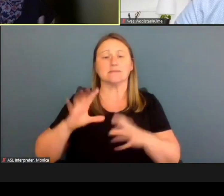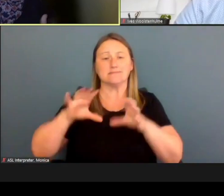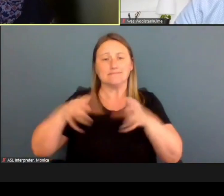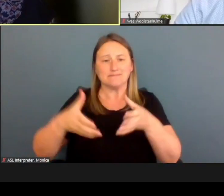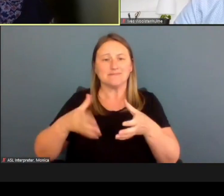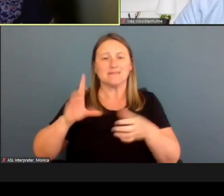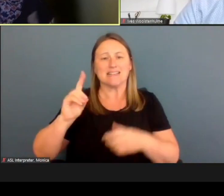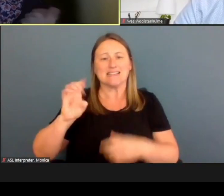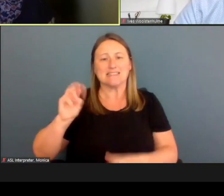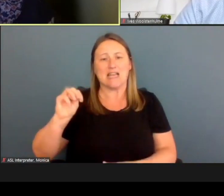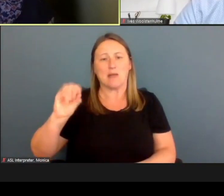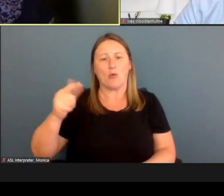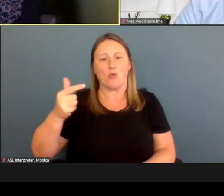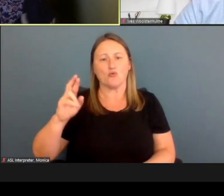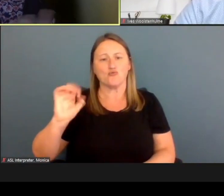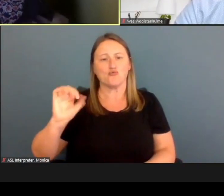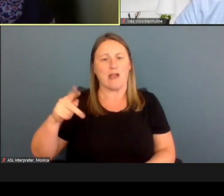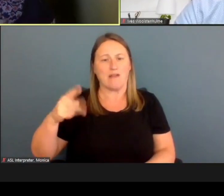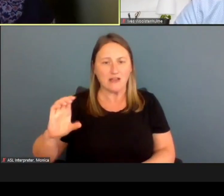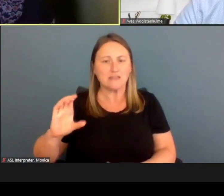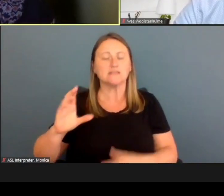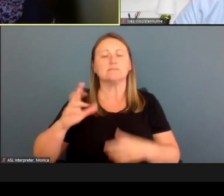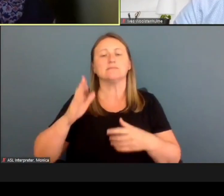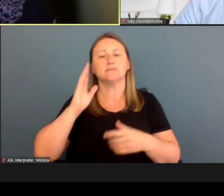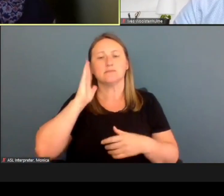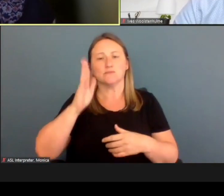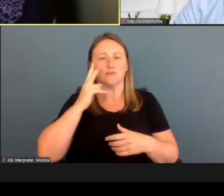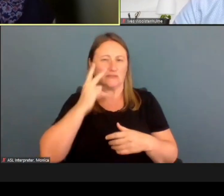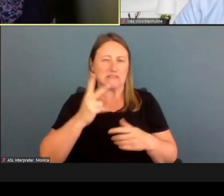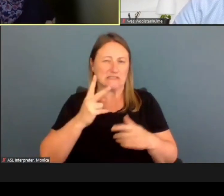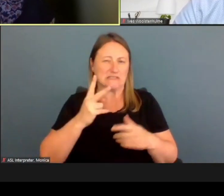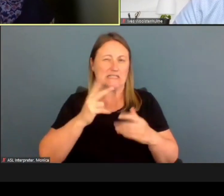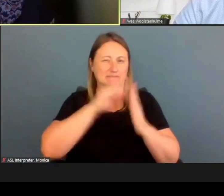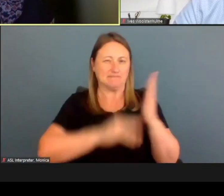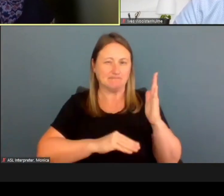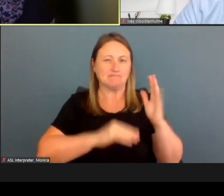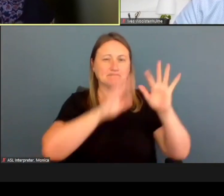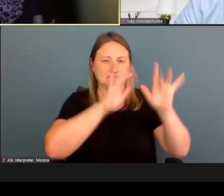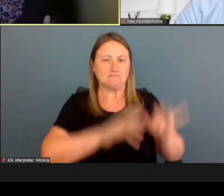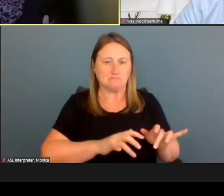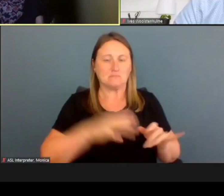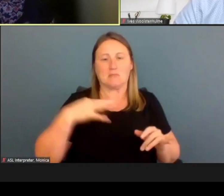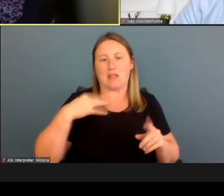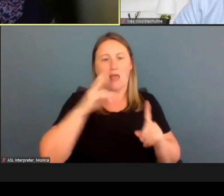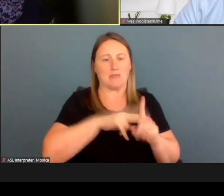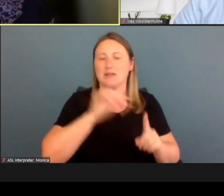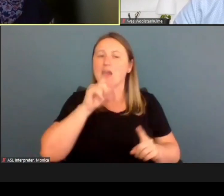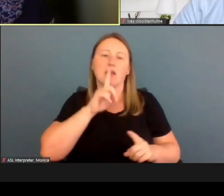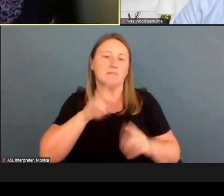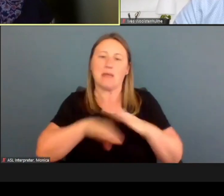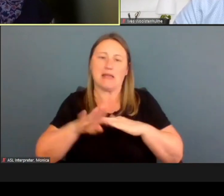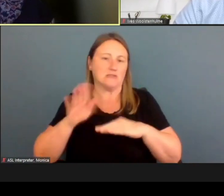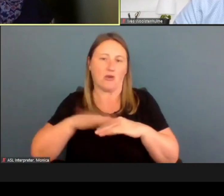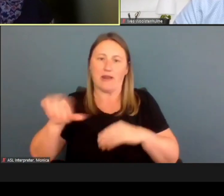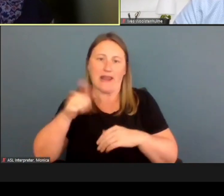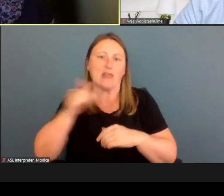you will see Wes entered today in the ePASS application are not based on any real individual or real information.